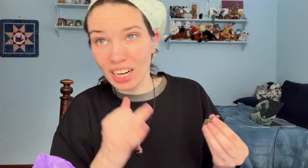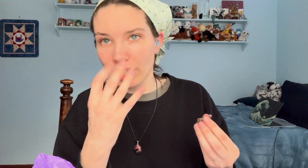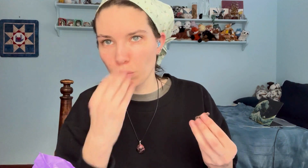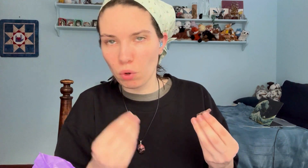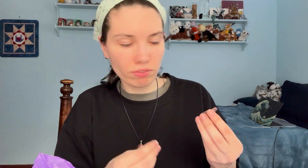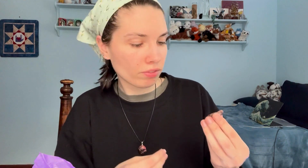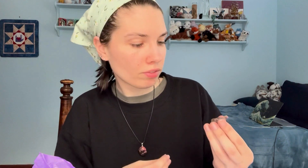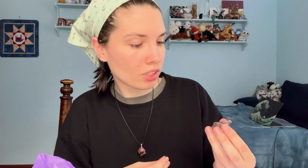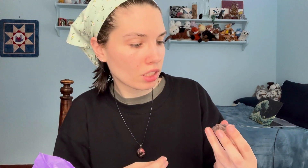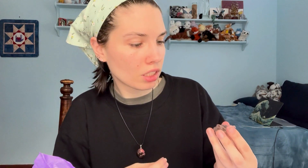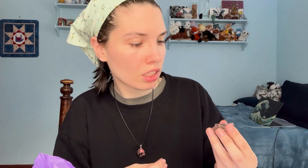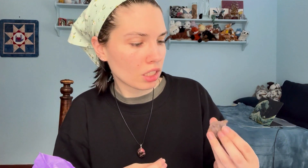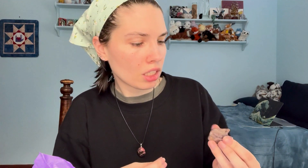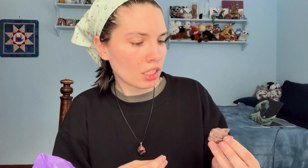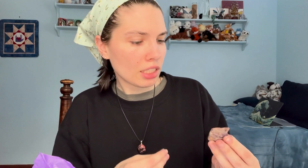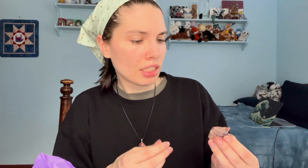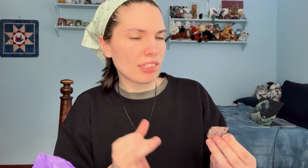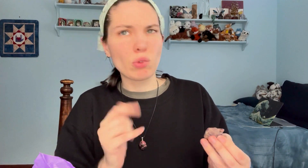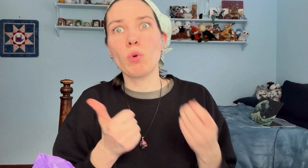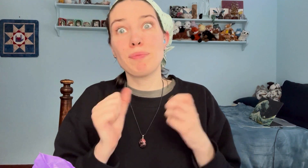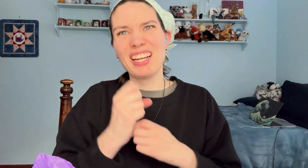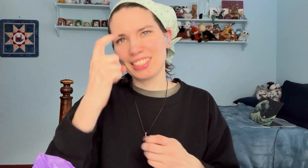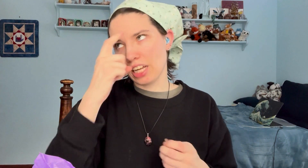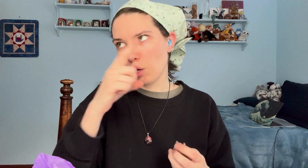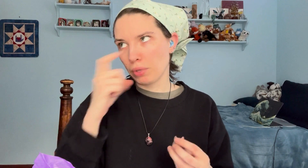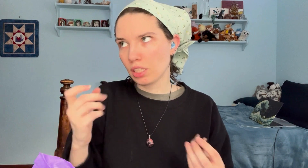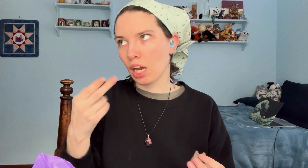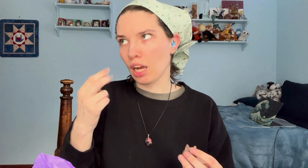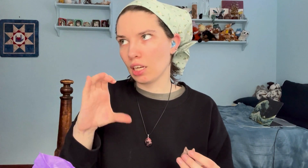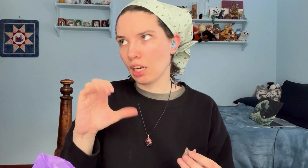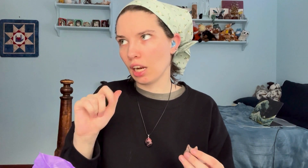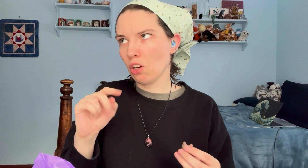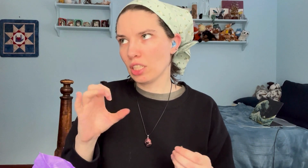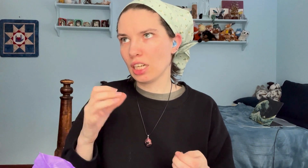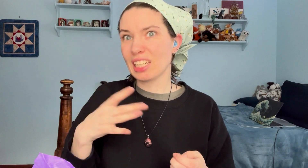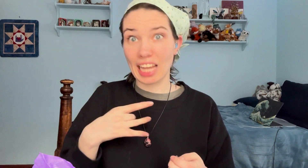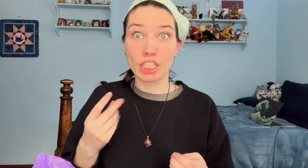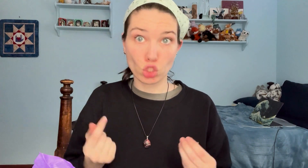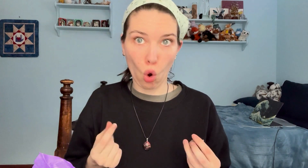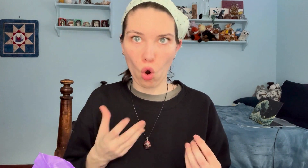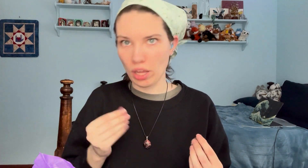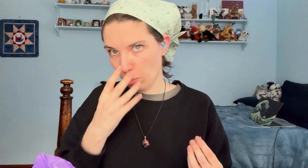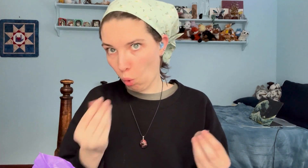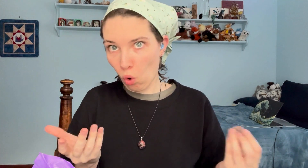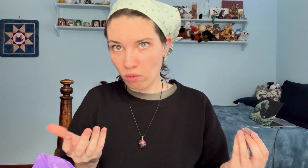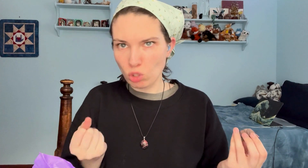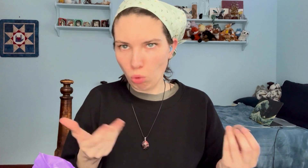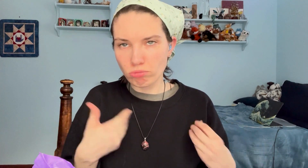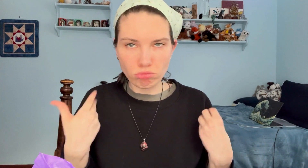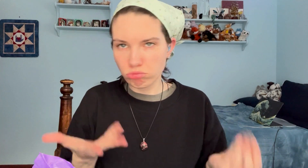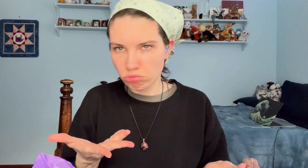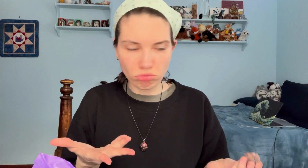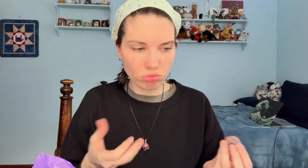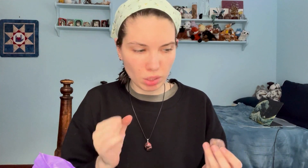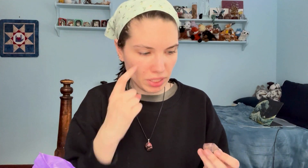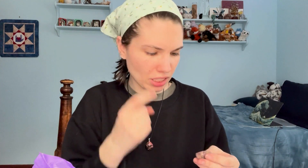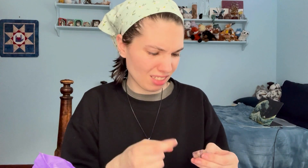Yeah, it's a wolf Which makes sense because Hecate likes dogs and wolves, so...that makes sense